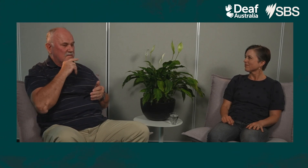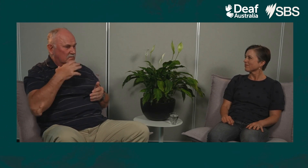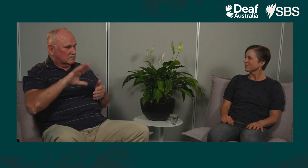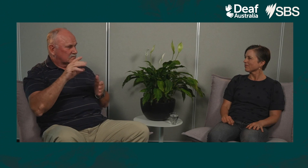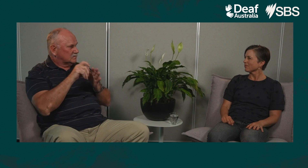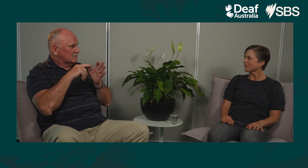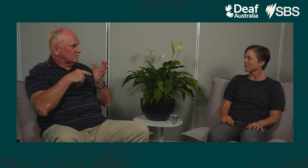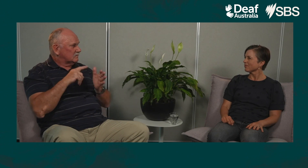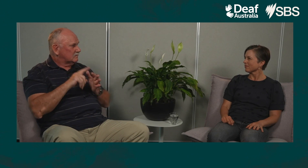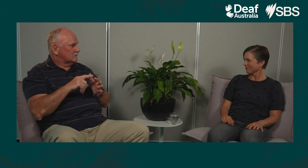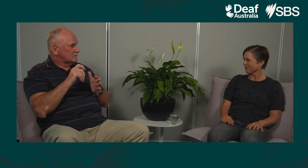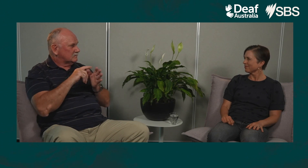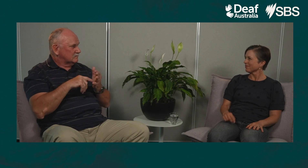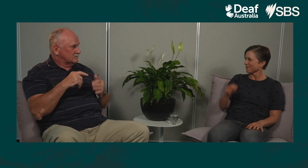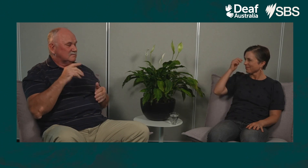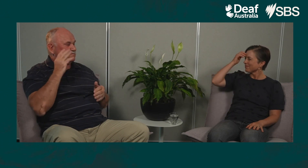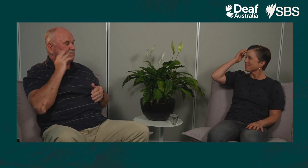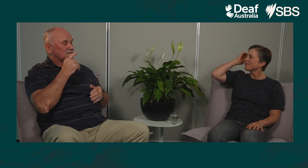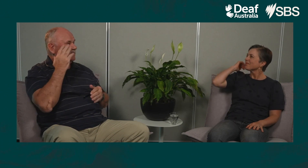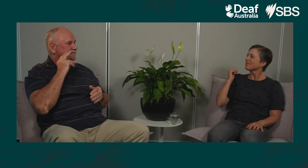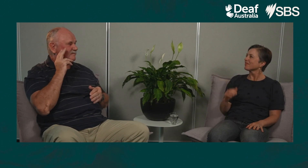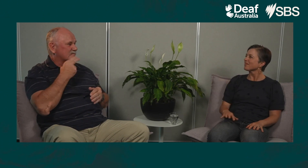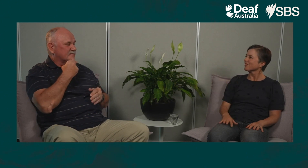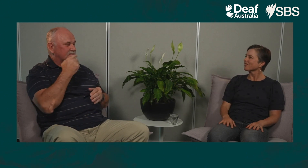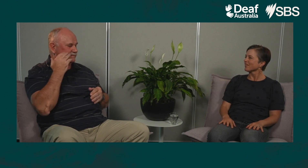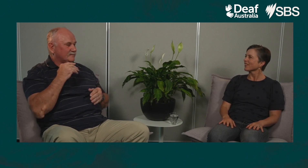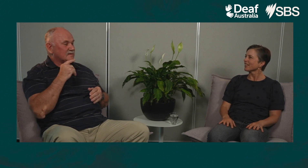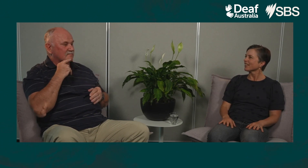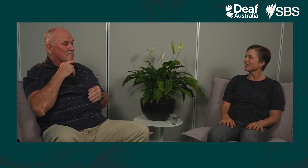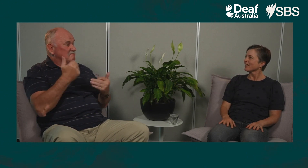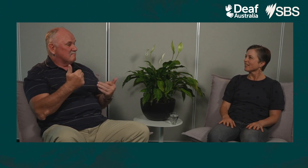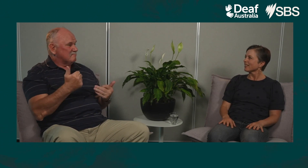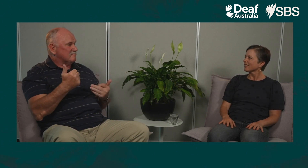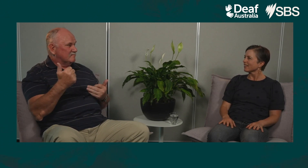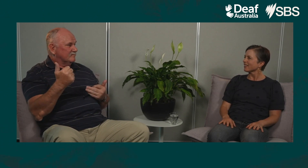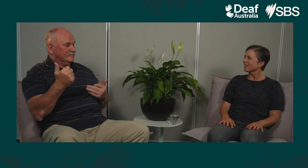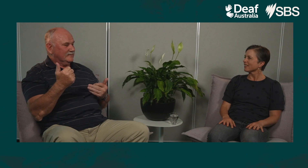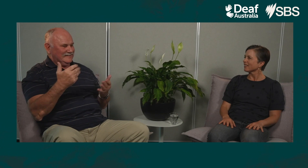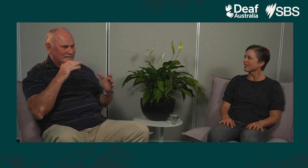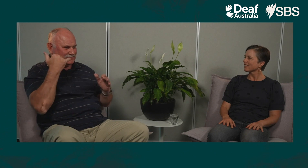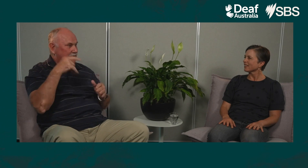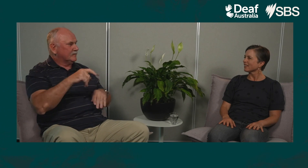and they decide to make an arrangement to go out on a date. And this young Deaf lady says sure that's fine.